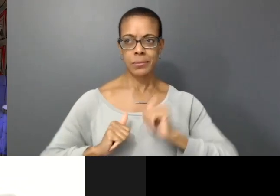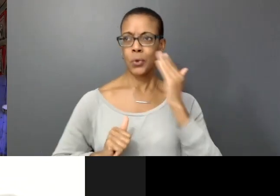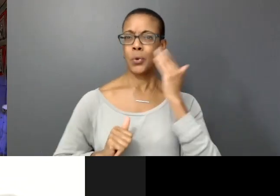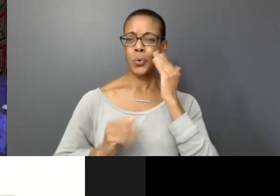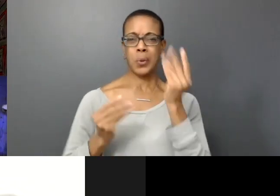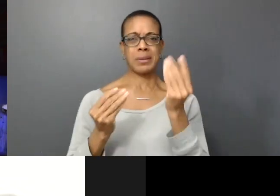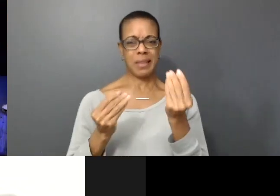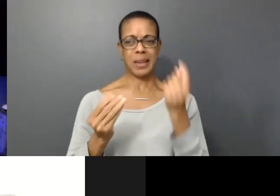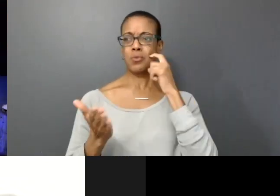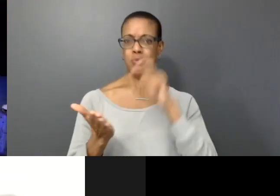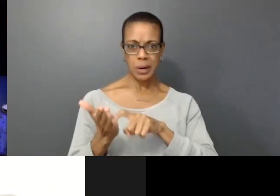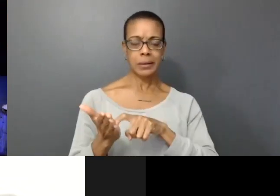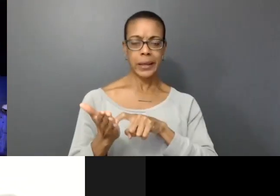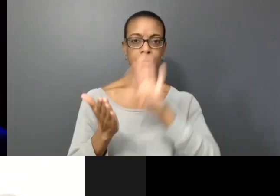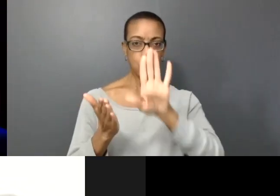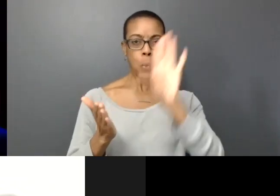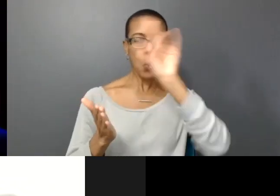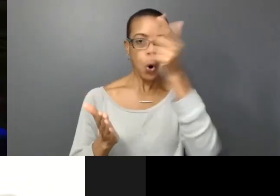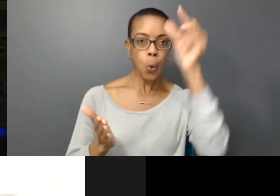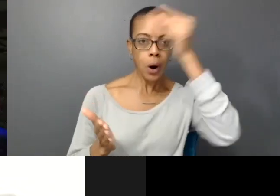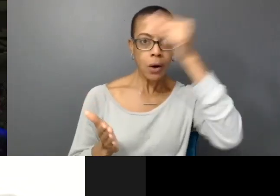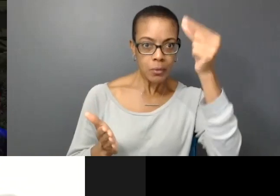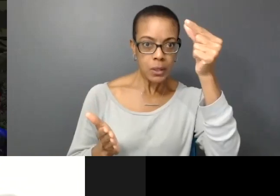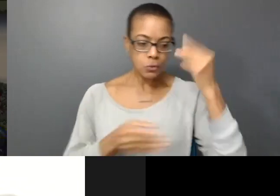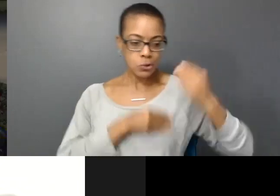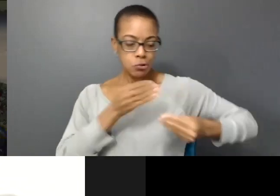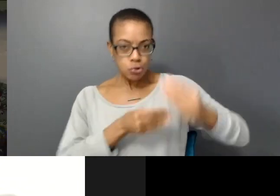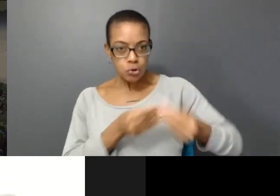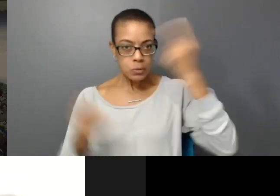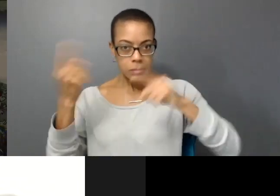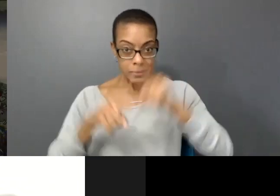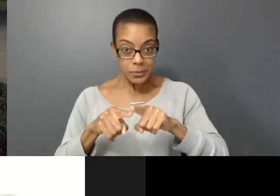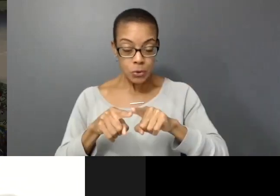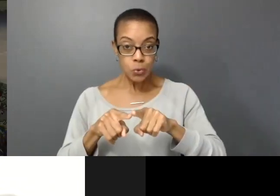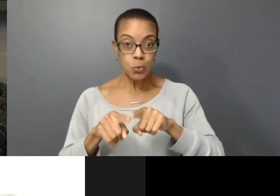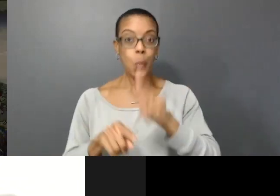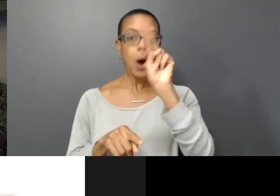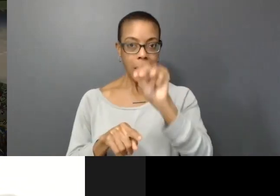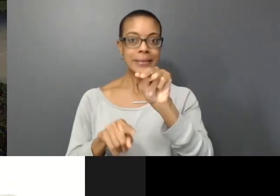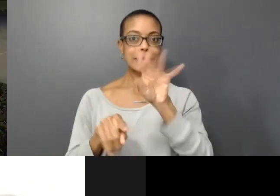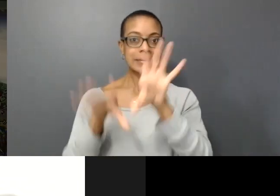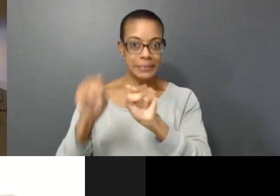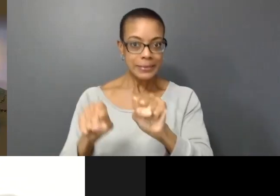the traditional territory of my people do you know the word unceded means? Meaning never formally surrendered, no treaties, nothing.